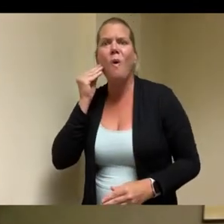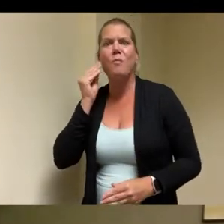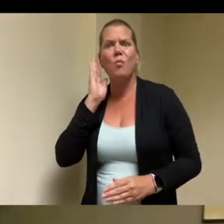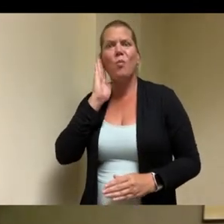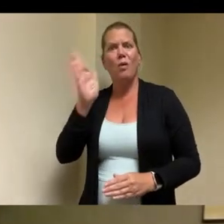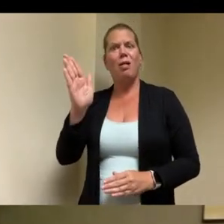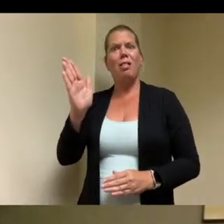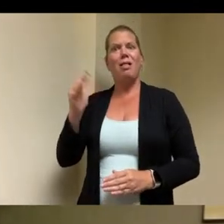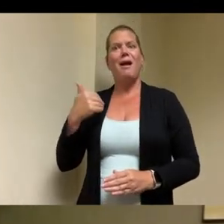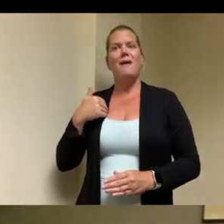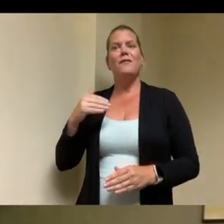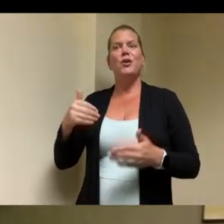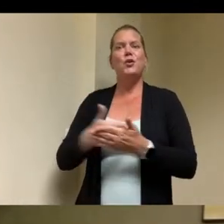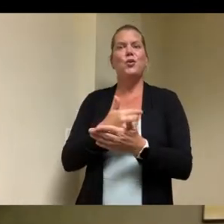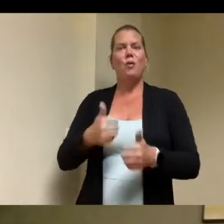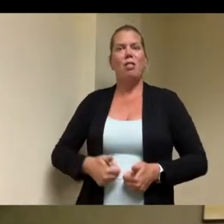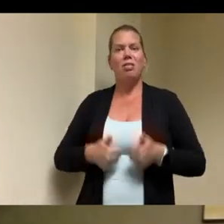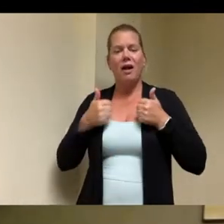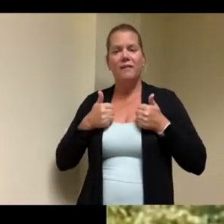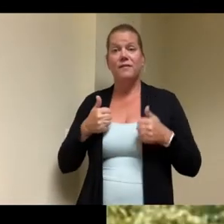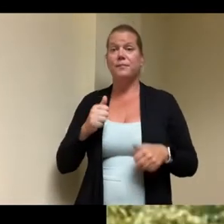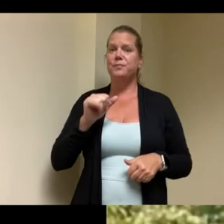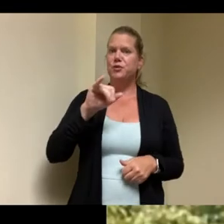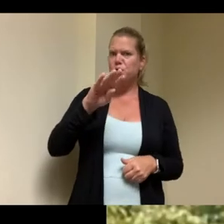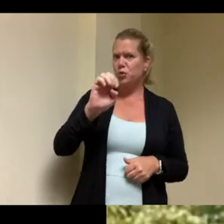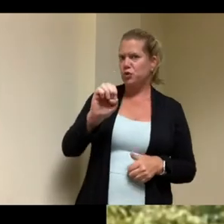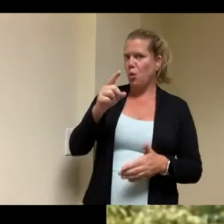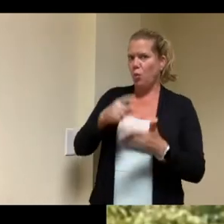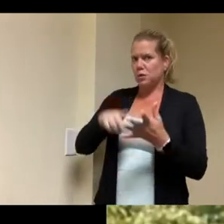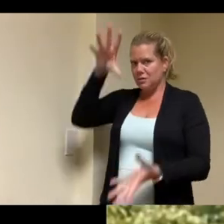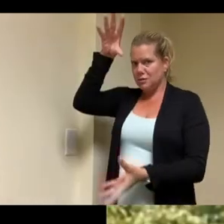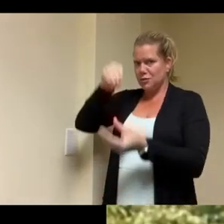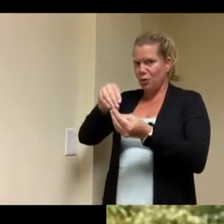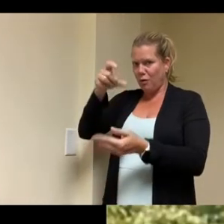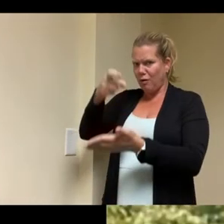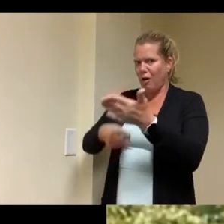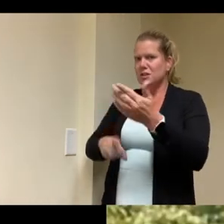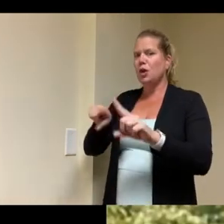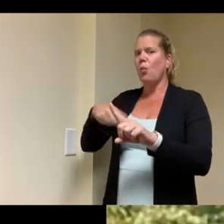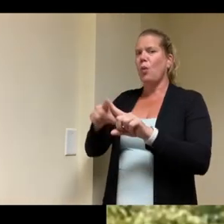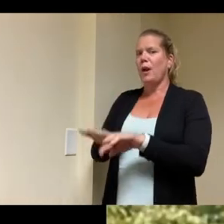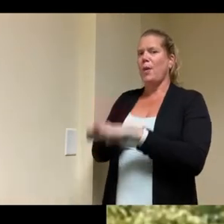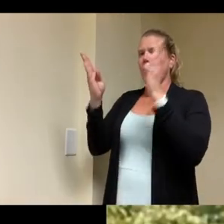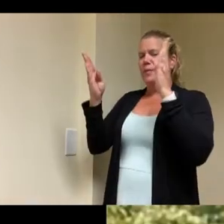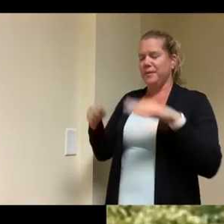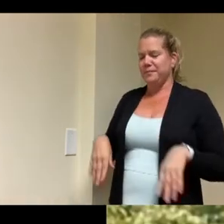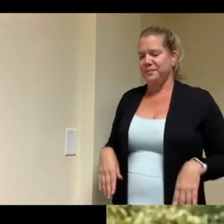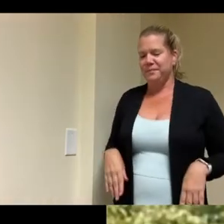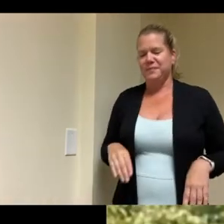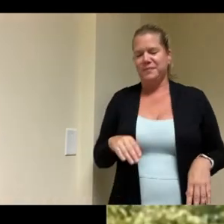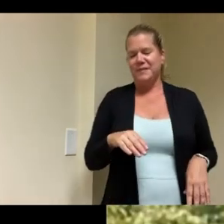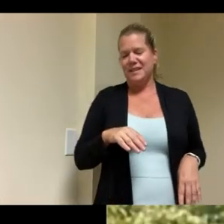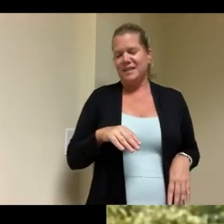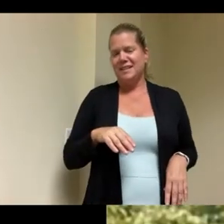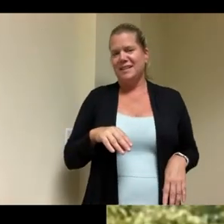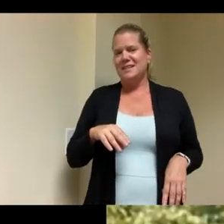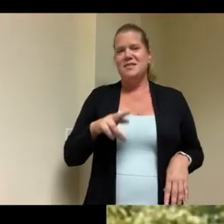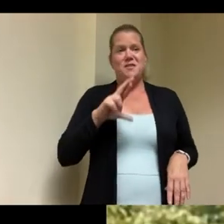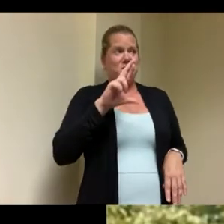the timeline ooh the timeline's always tricky right so um yeah we're we're hoping for uh the end of the month